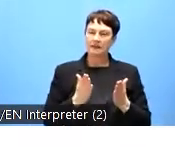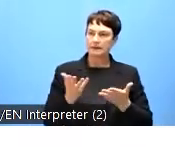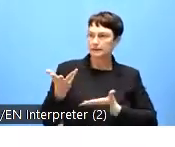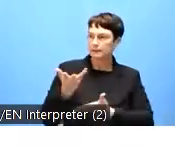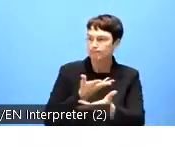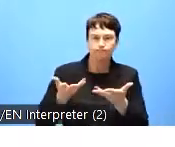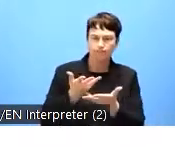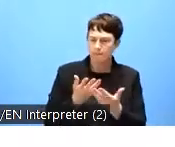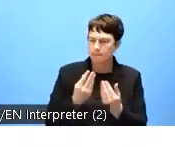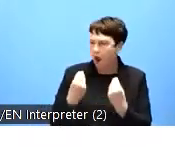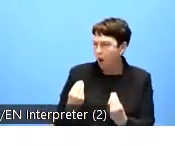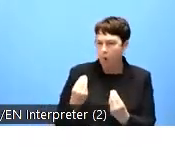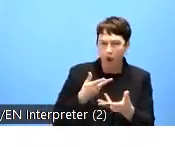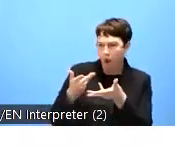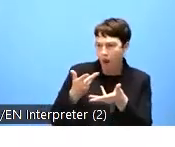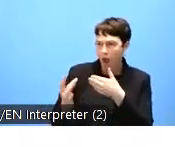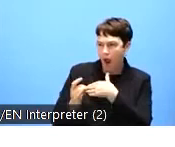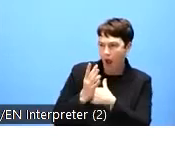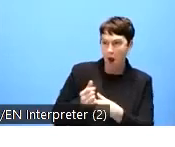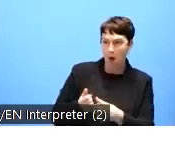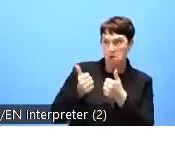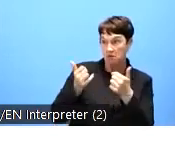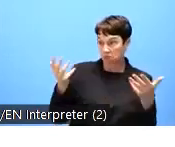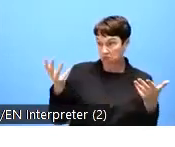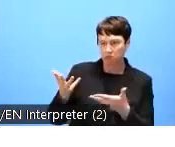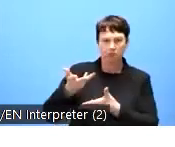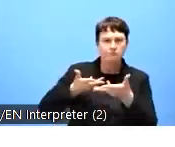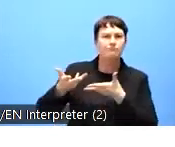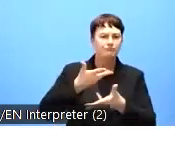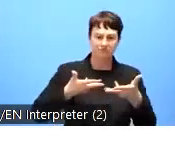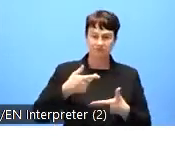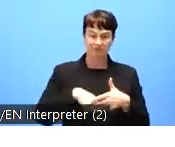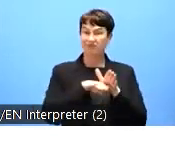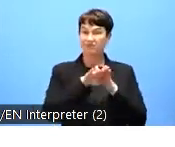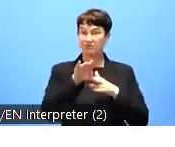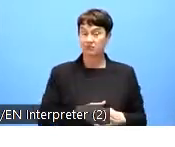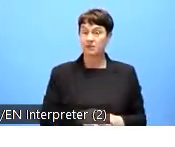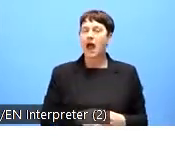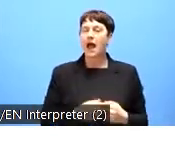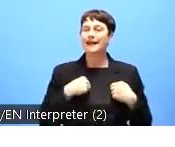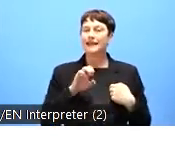The Union's commitment to online accessibility continues with the European Accessibility